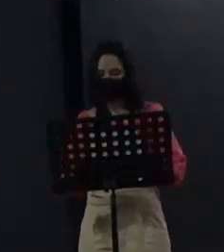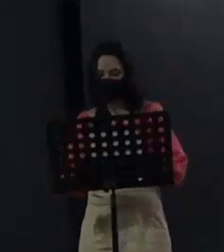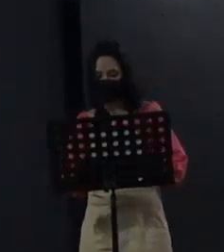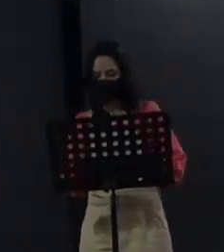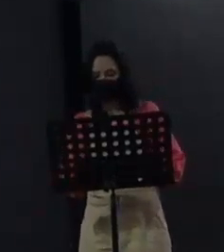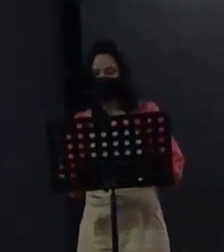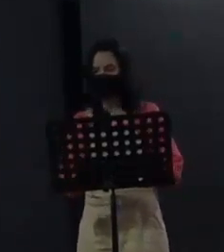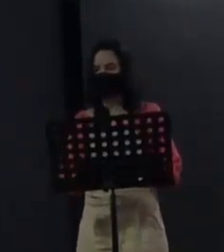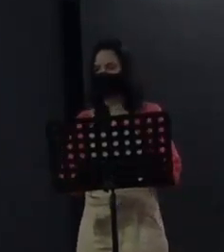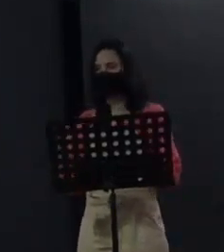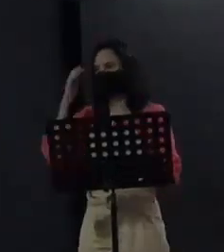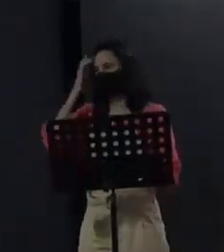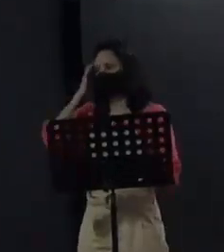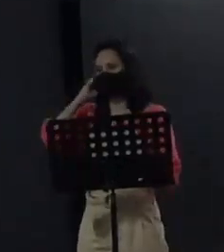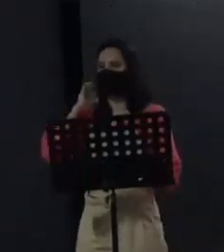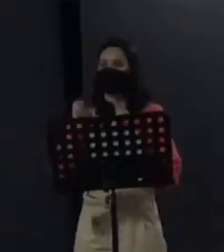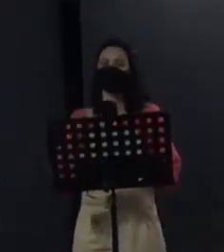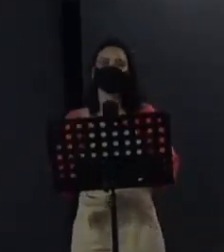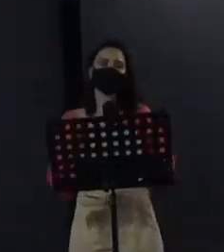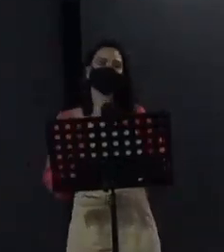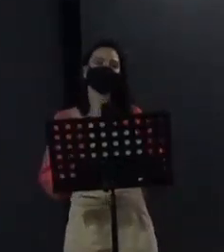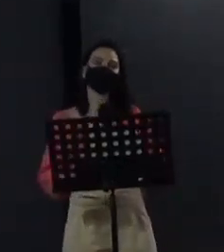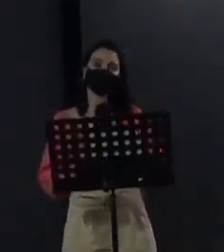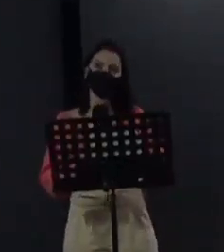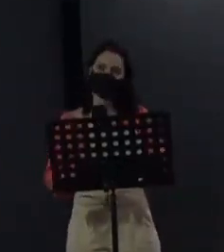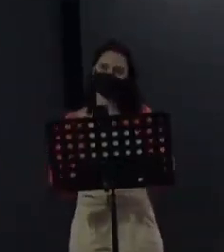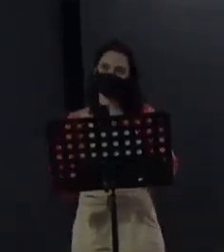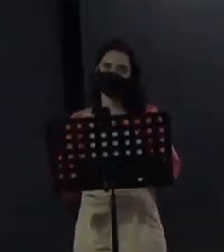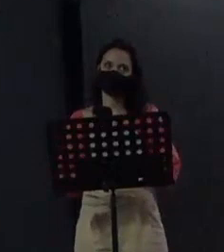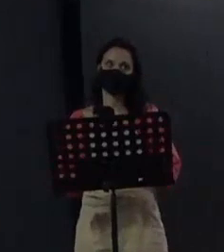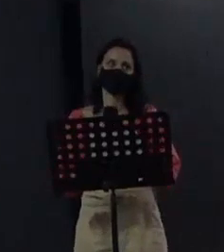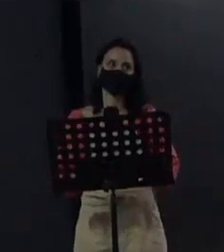the care of women entrepreneurs from the Caribbean this is at the province level so they